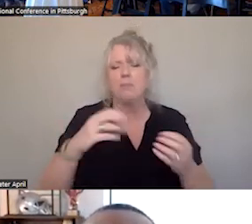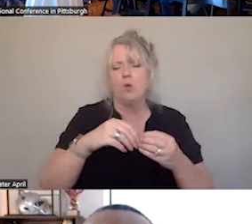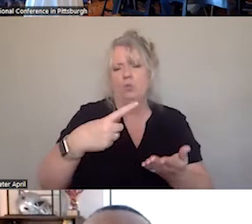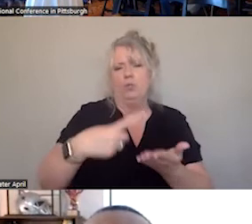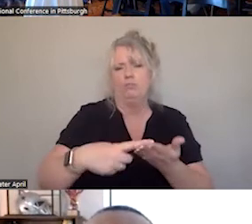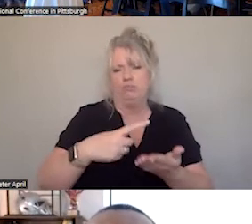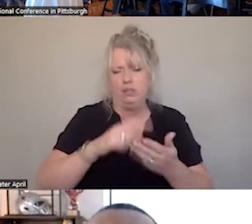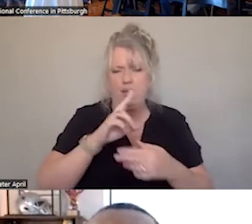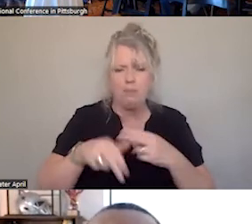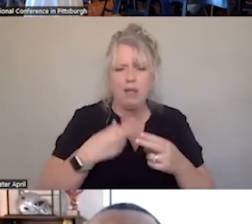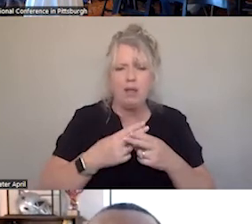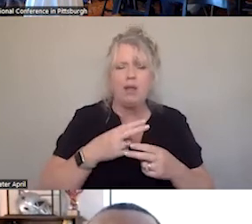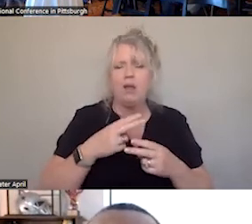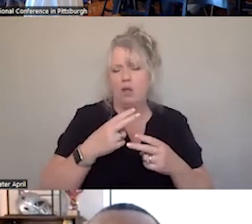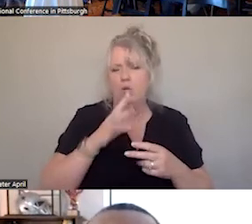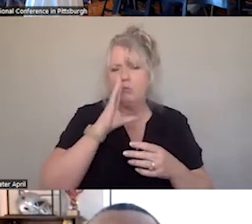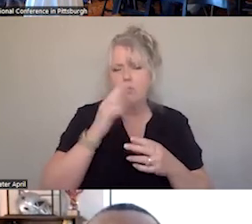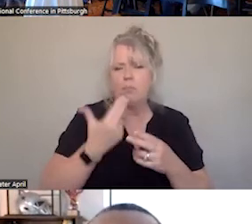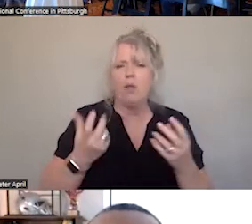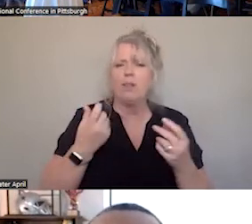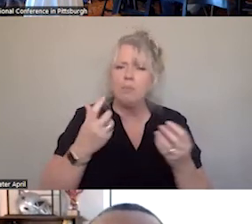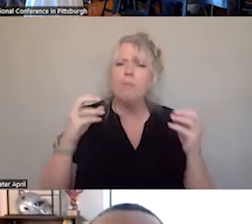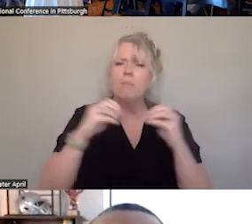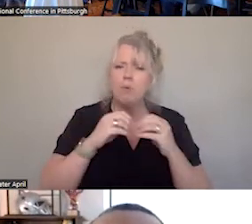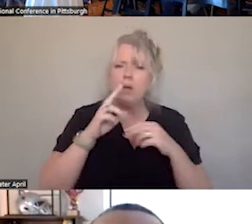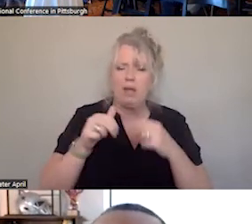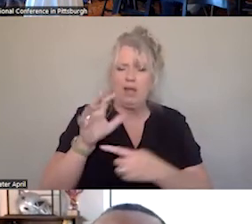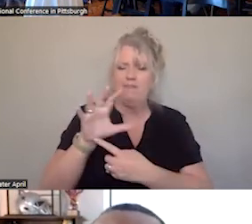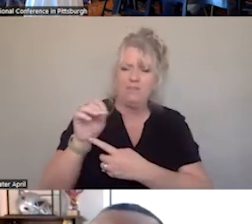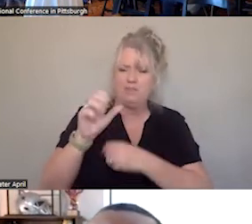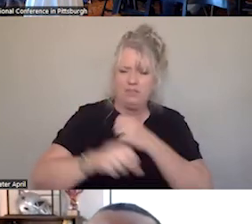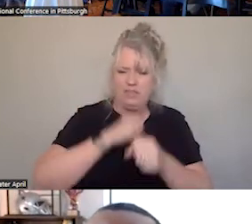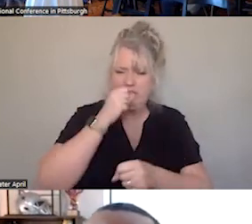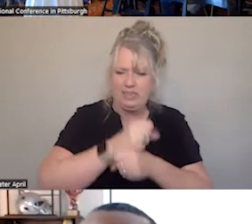LITTLE BIT MORE ABOUT THE 50 YEARS OF MODERN EMS.